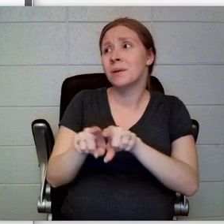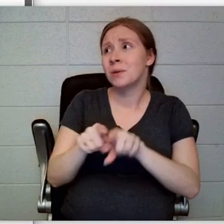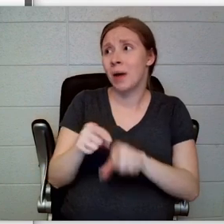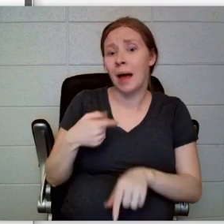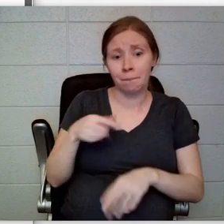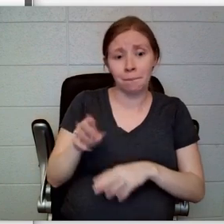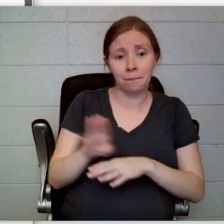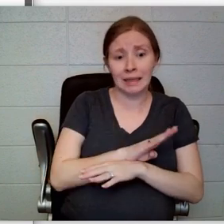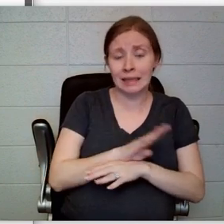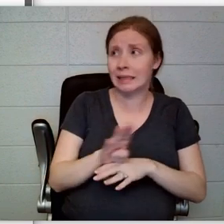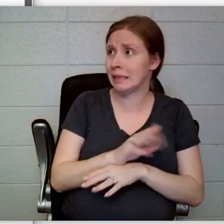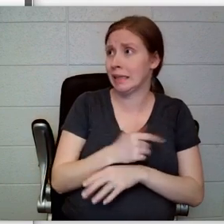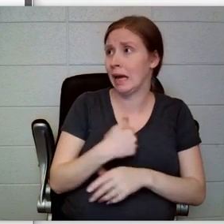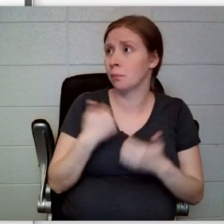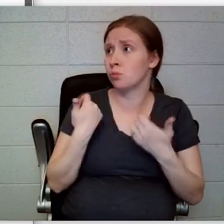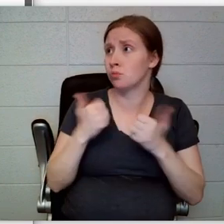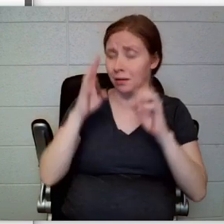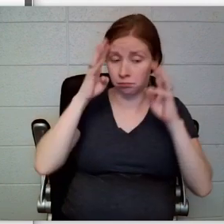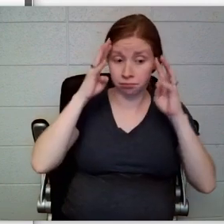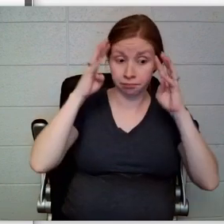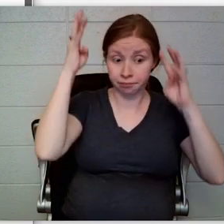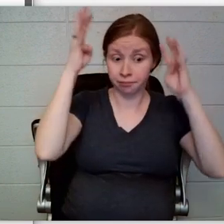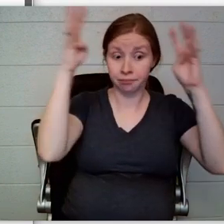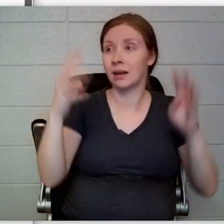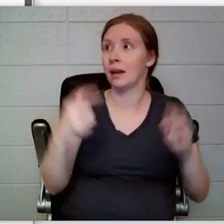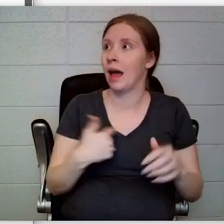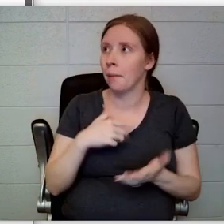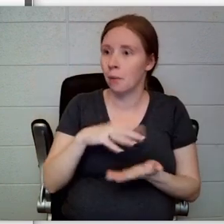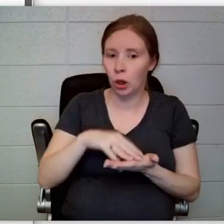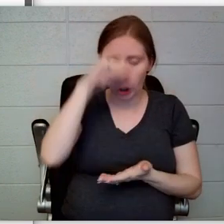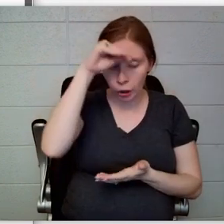on my inventions-and learning how to prepare roast beef,” she